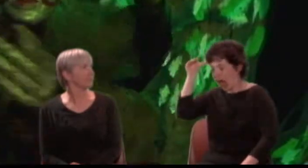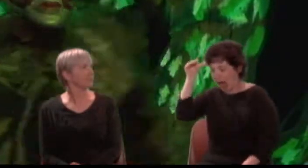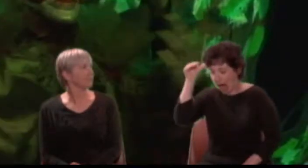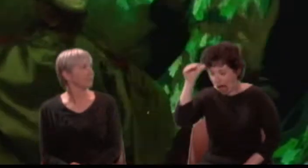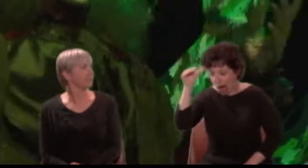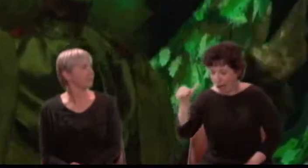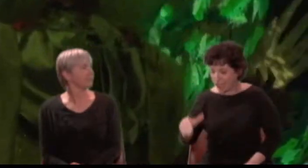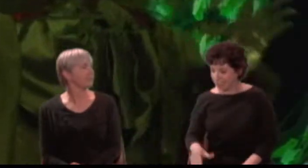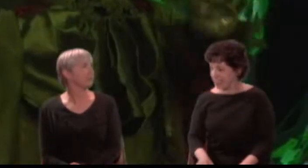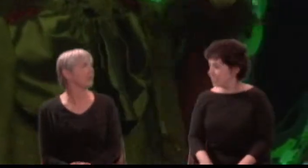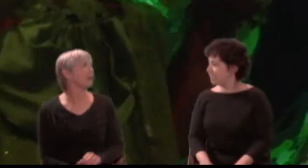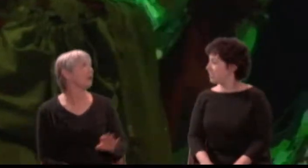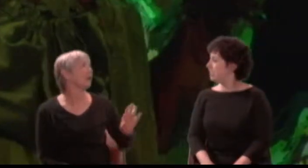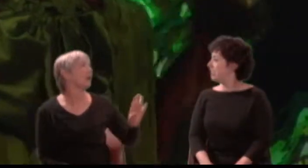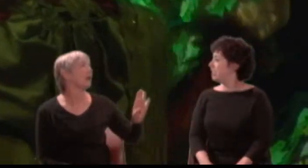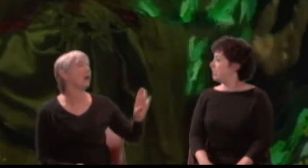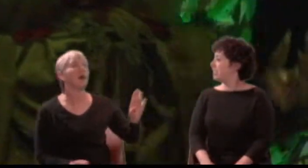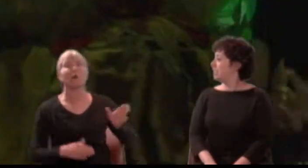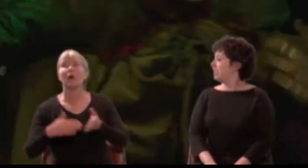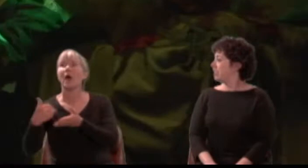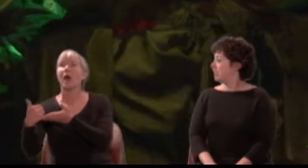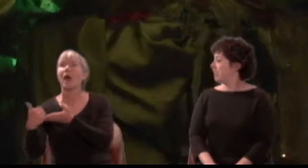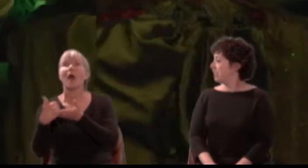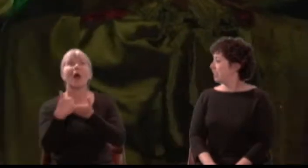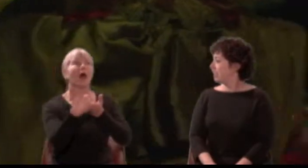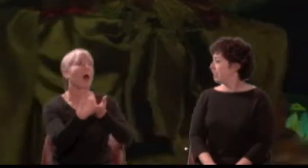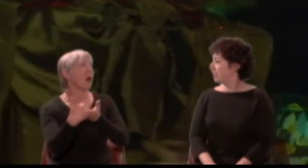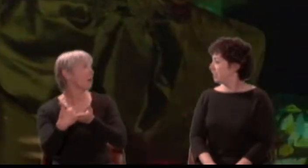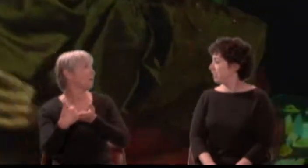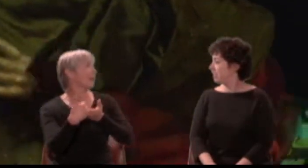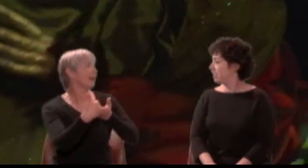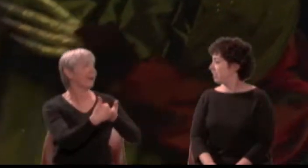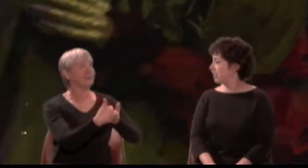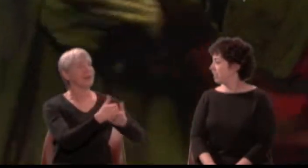Titania: Come, wait upon him; lead him to my bower.